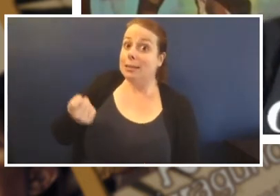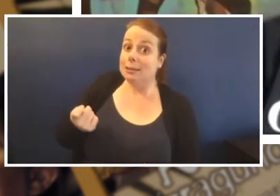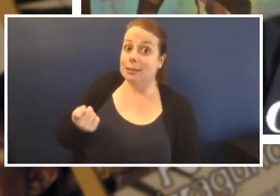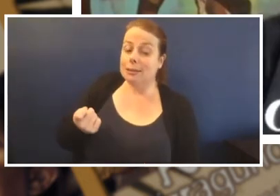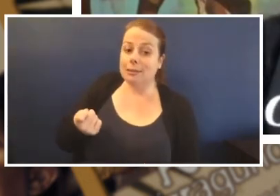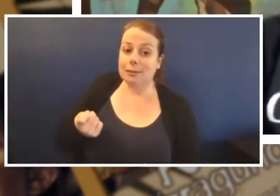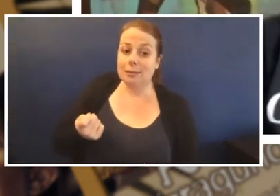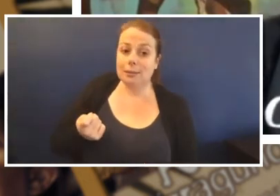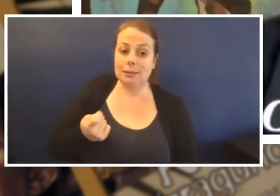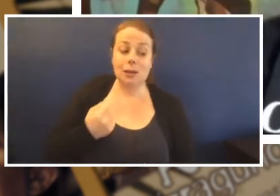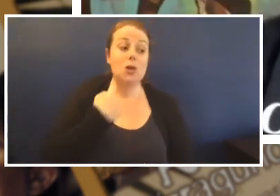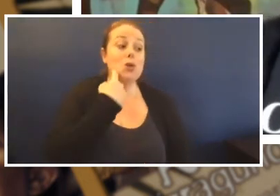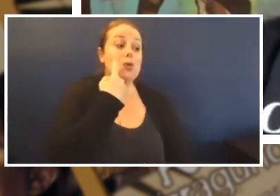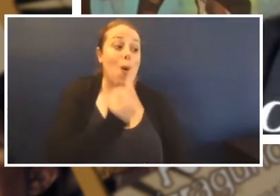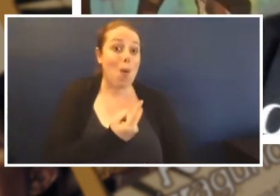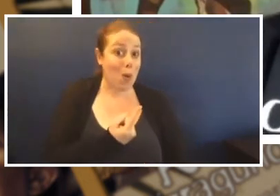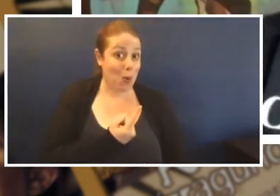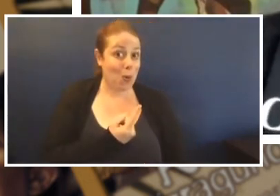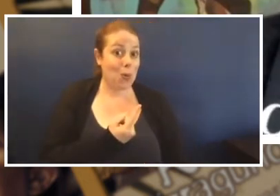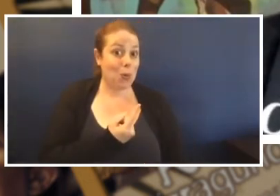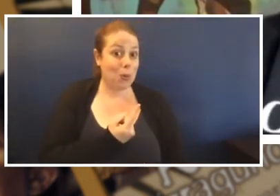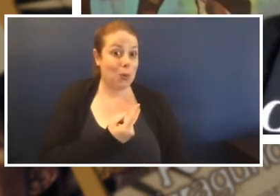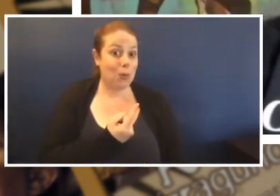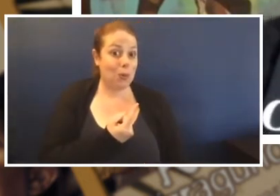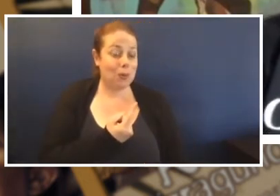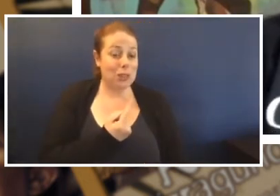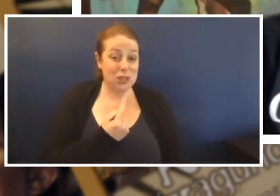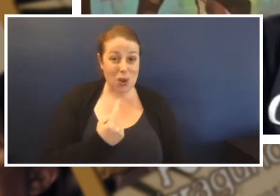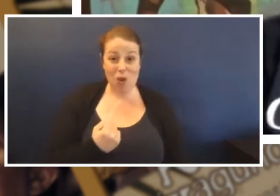'Tell you tomorrow' And after about four days or four nights